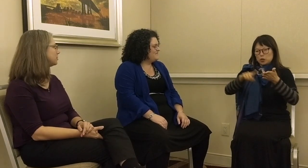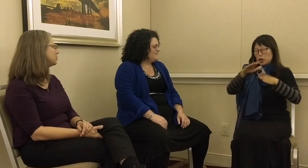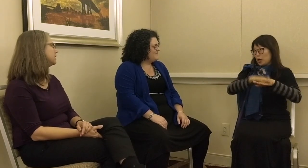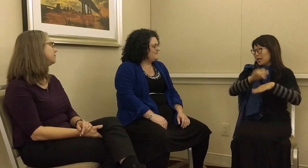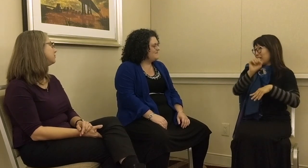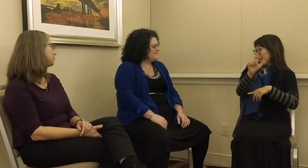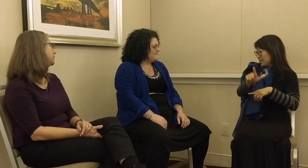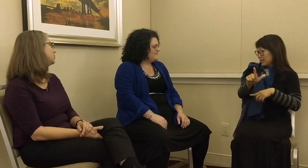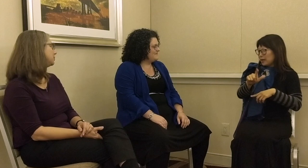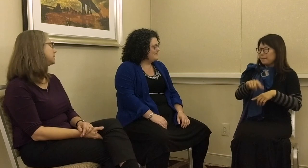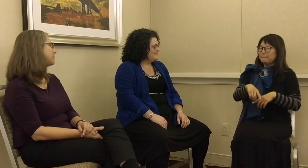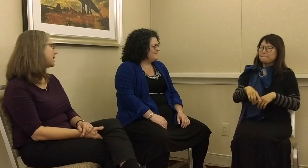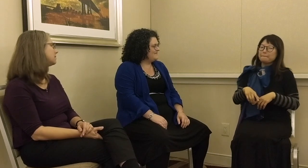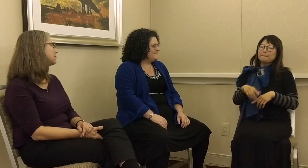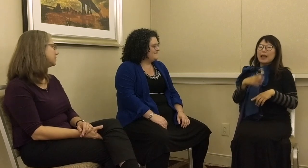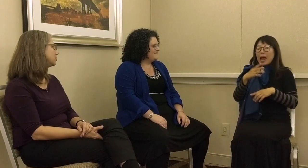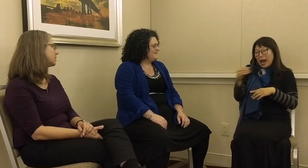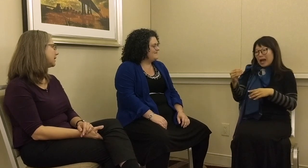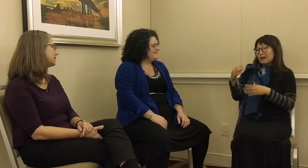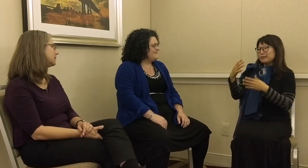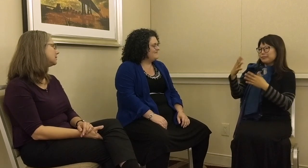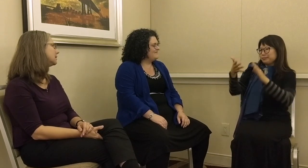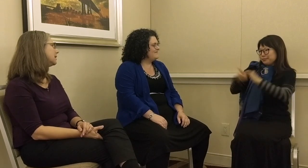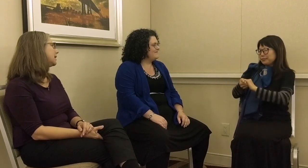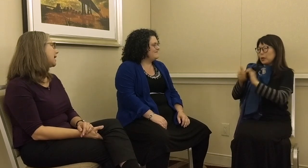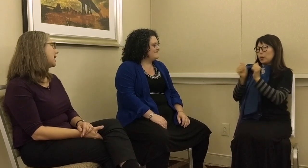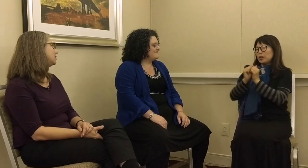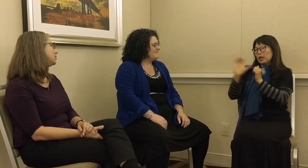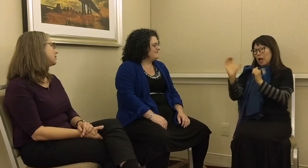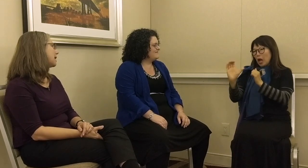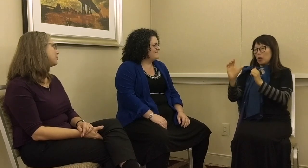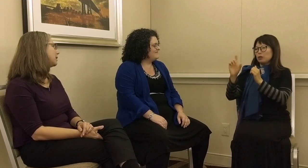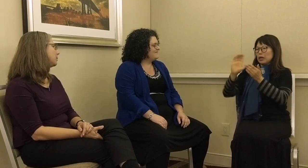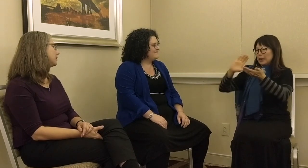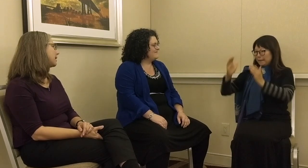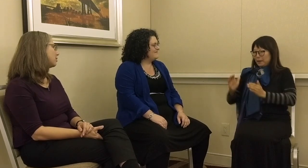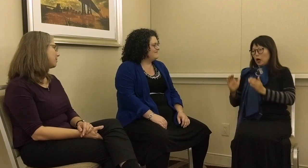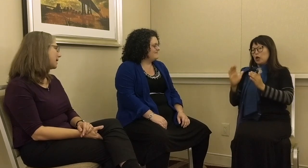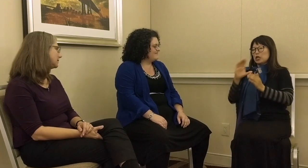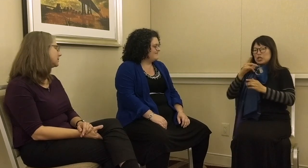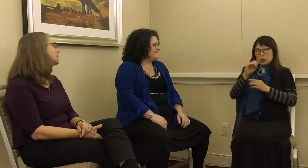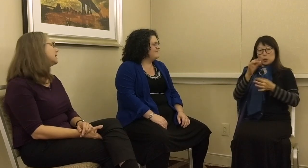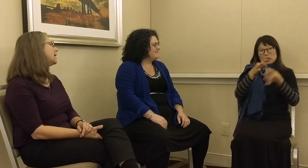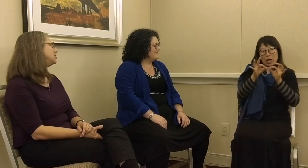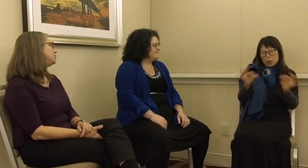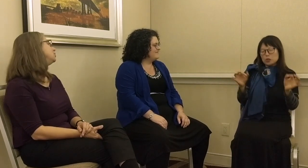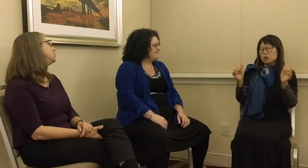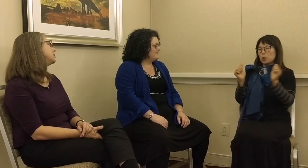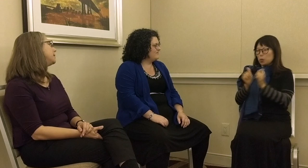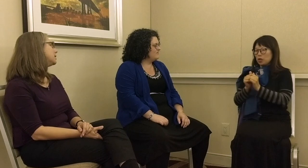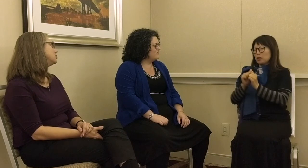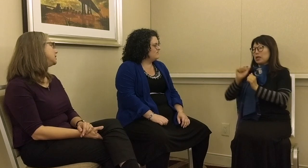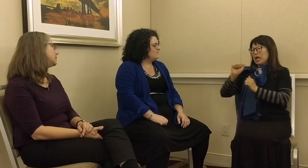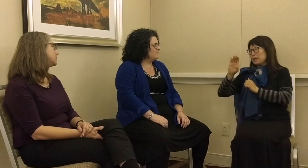opportunity to expand my research on ASL to collaborate with Carol Padden to compare Chatino